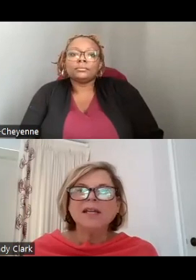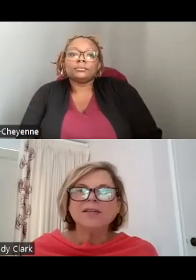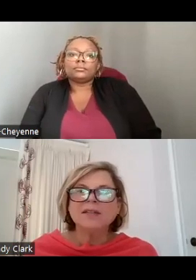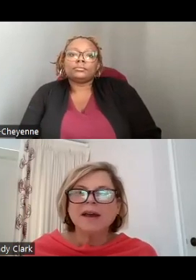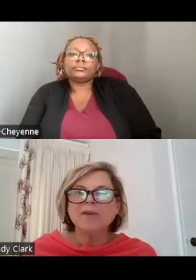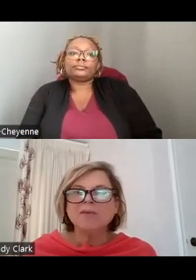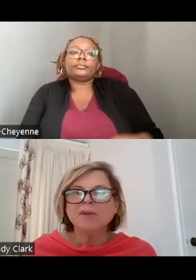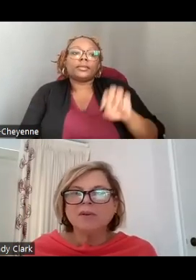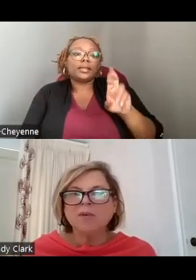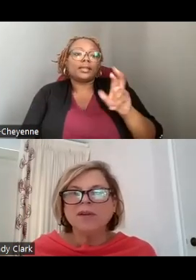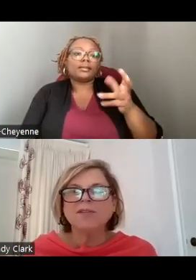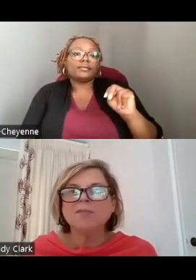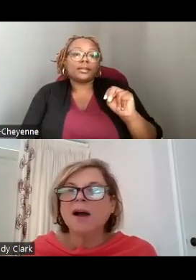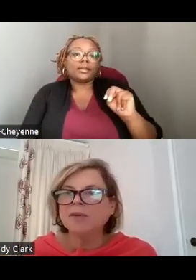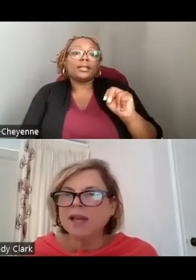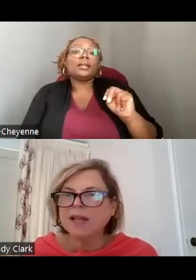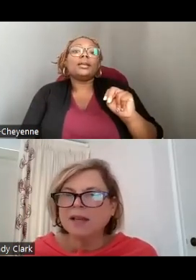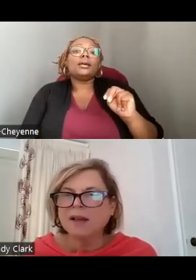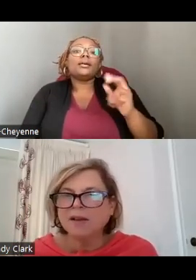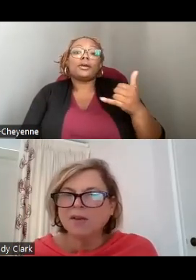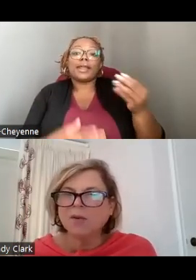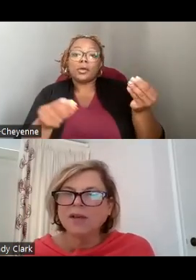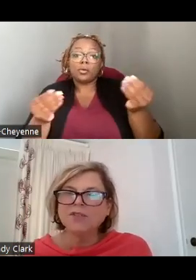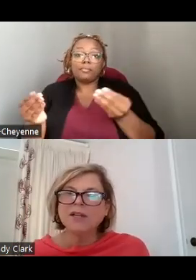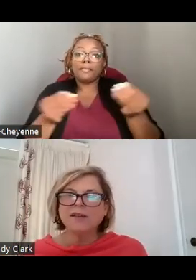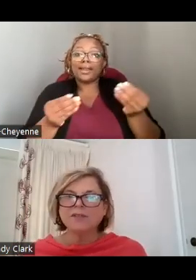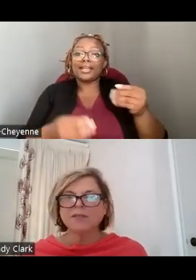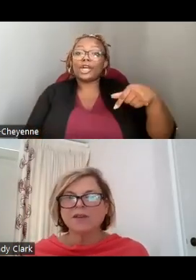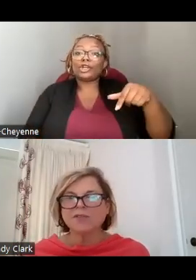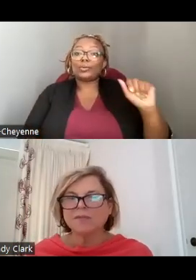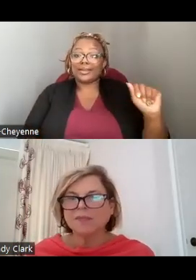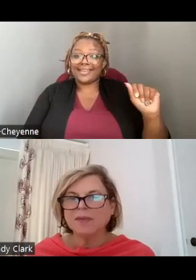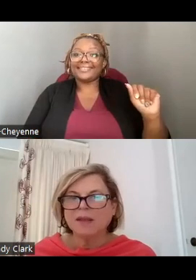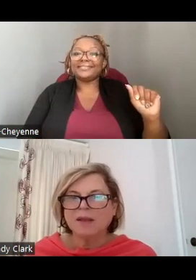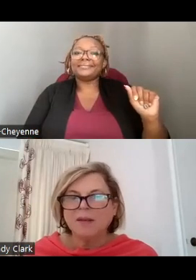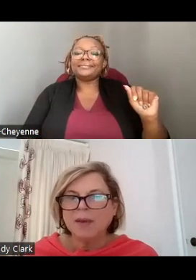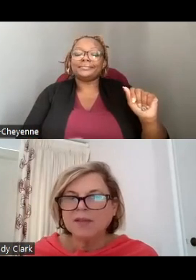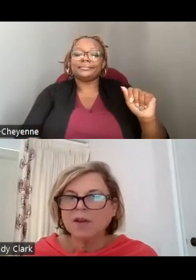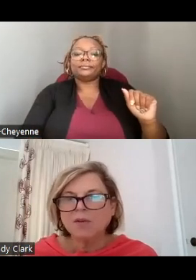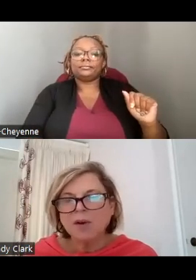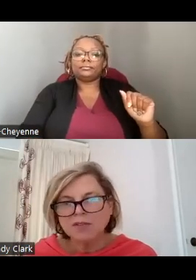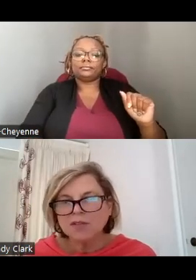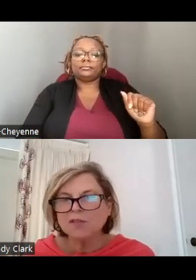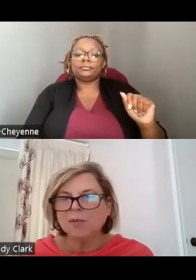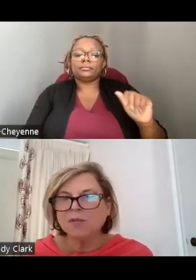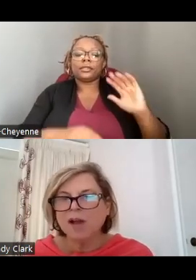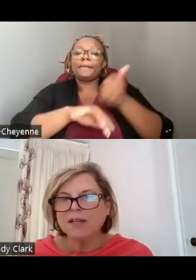ERIN IS NOW GOING TO MODERATE A QUESTION AND ANSWER SESSION BASED ON QUESTIONS YOU'VE PROVIDED